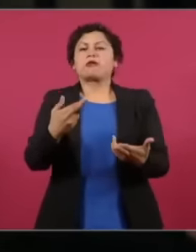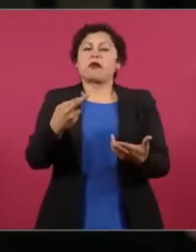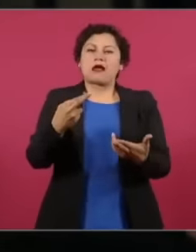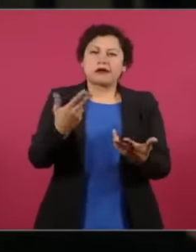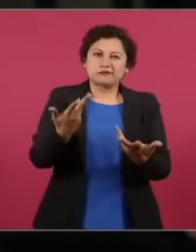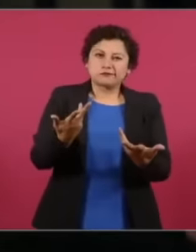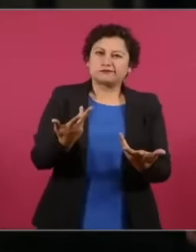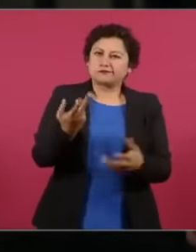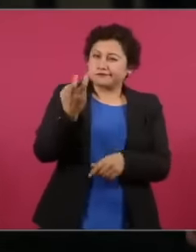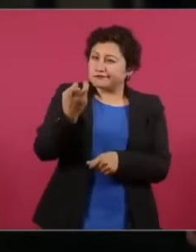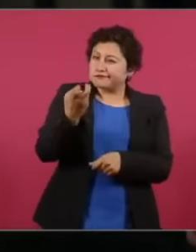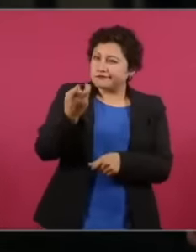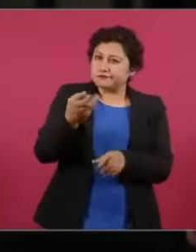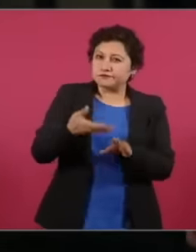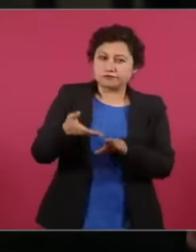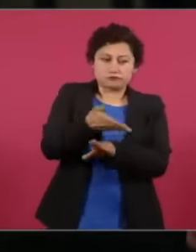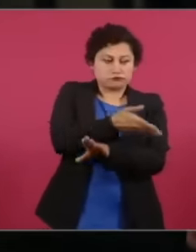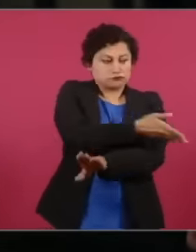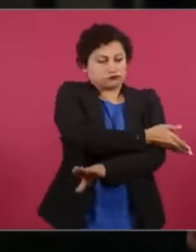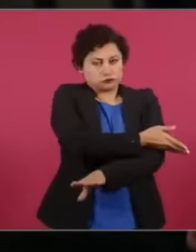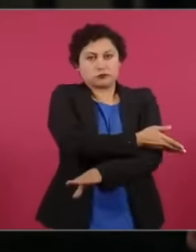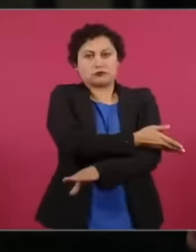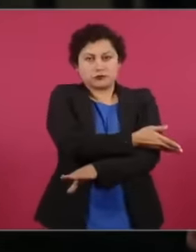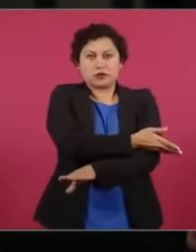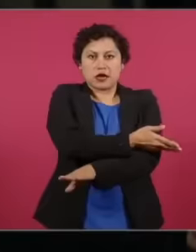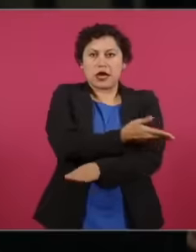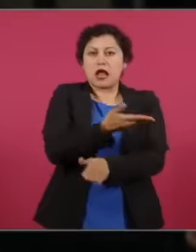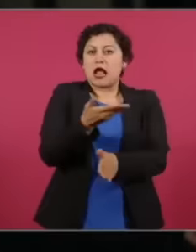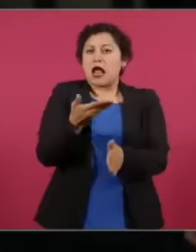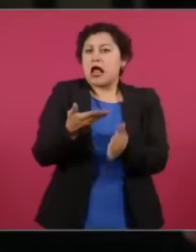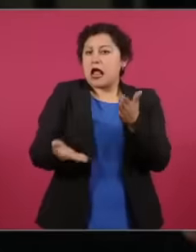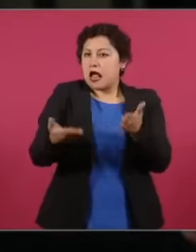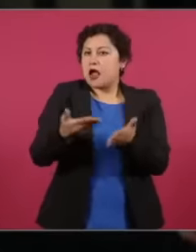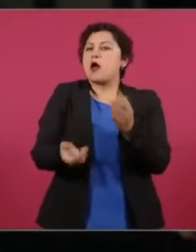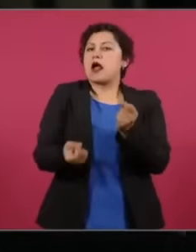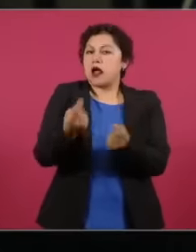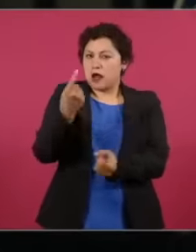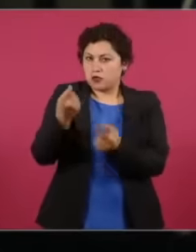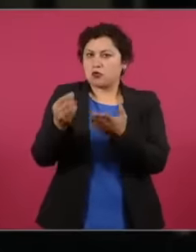Well, from a few years ago, even in recent years, the properties between